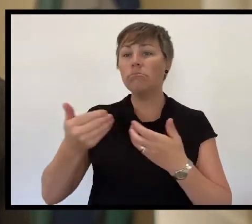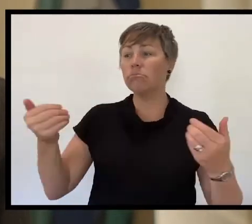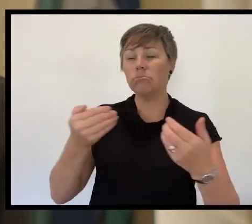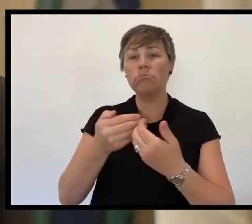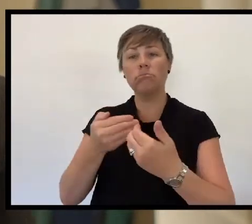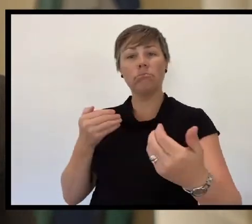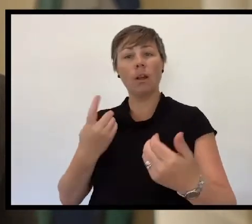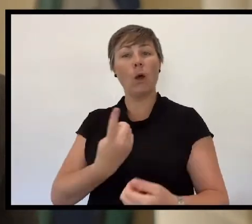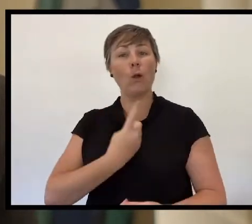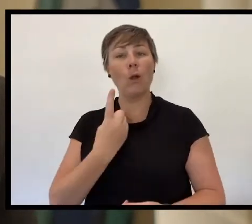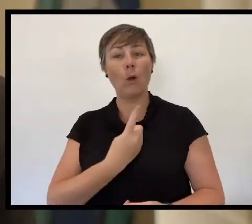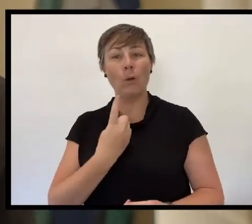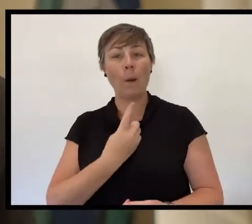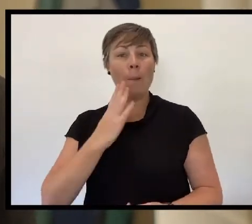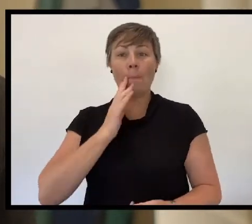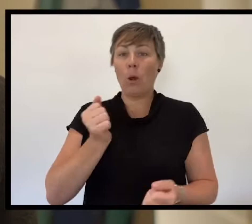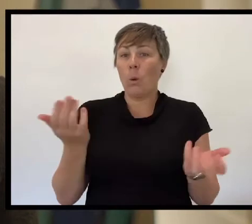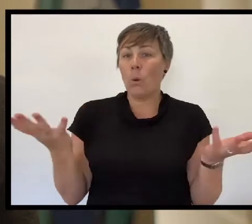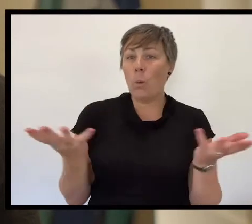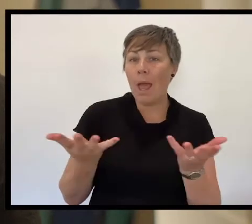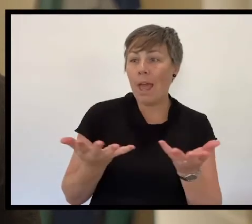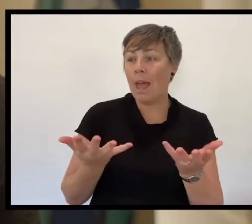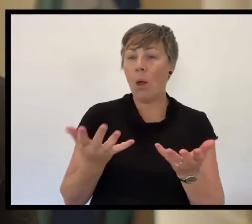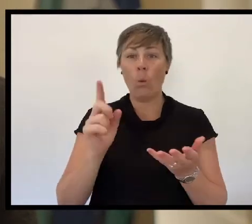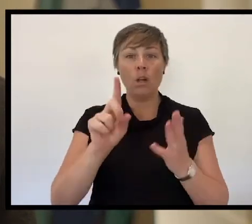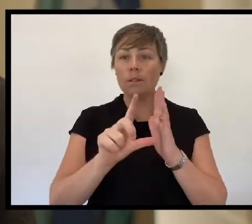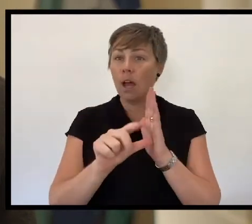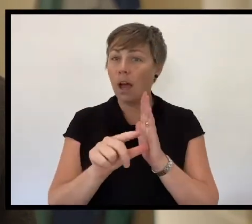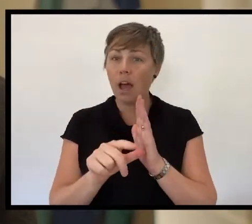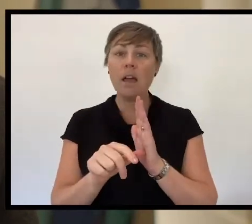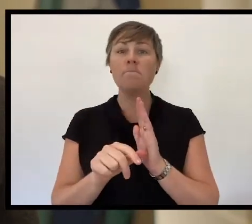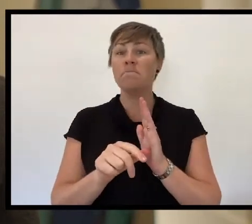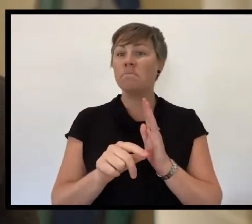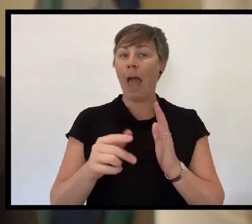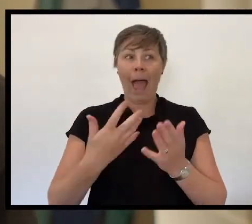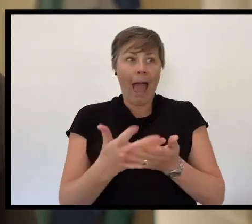We know that we can remember anywhere, anytime and in a multitude of ways,